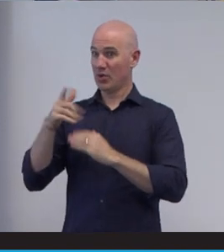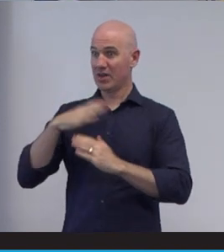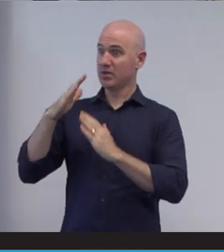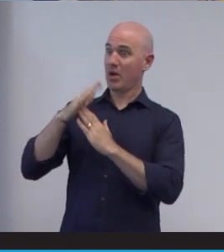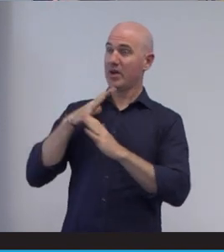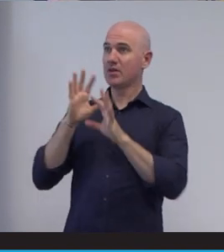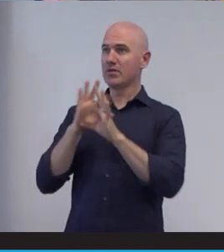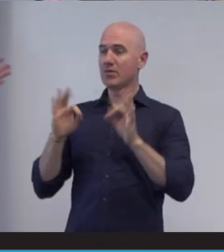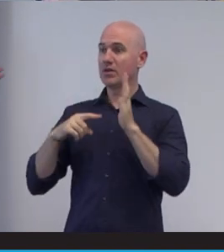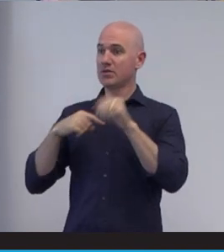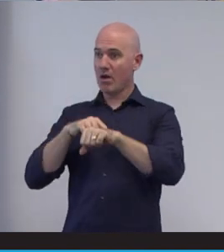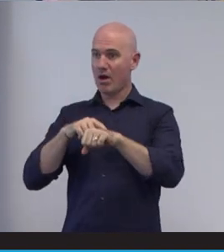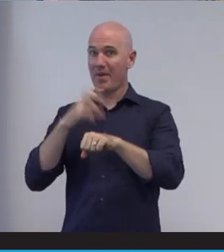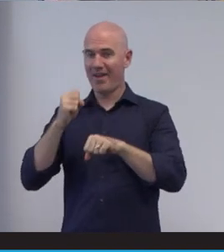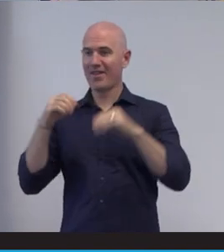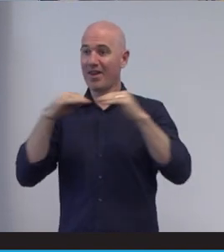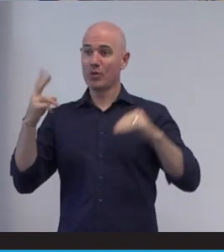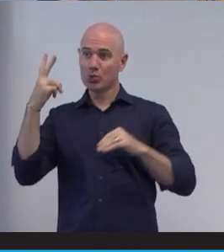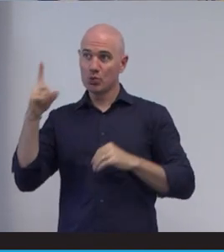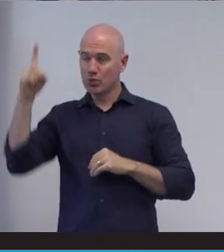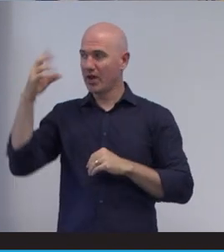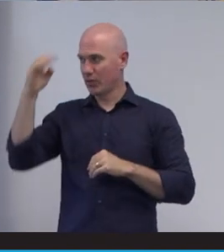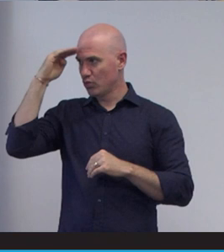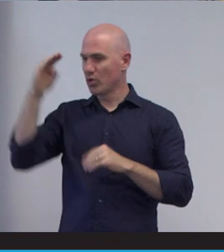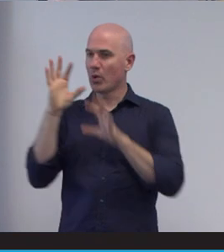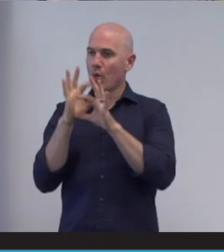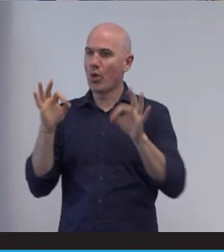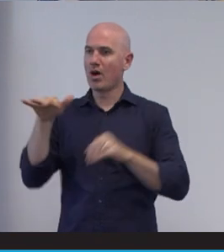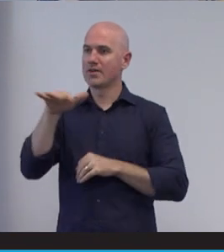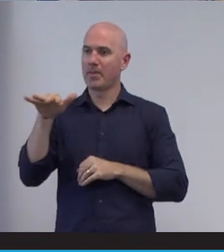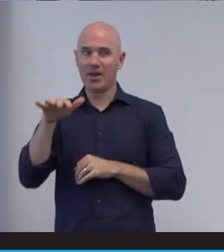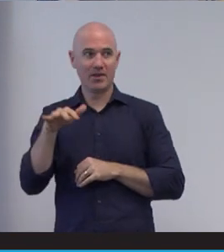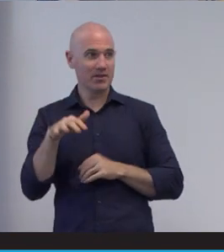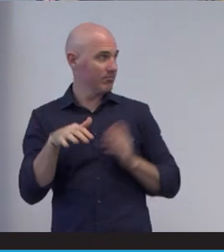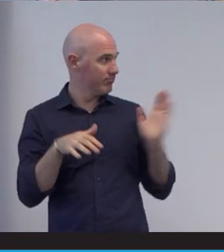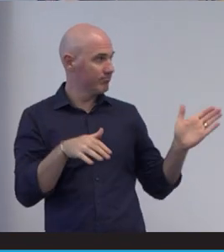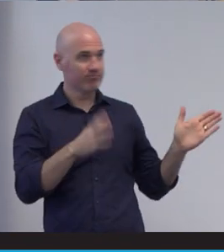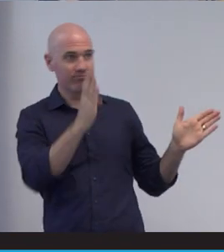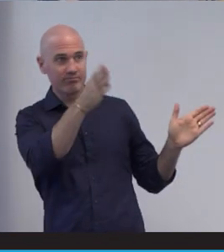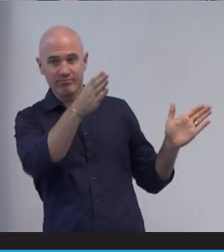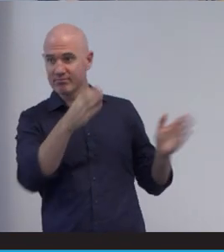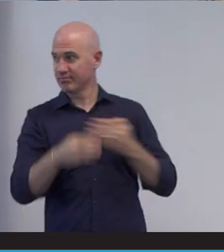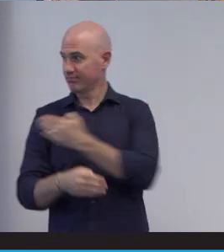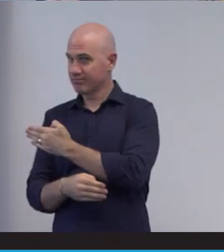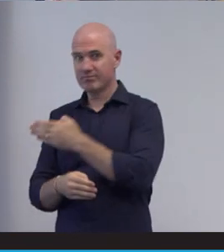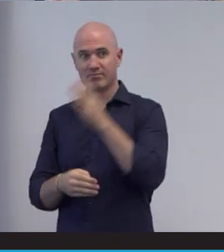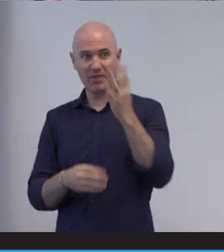CheckUP team. That's Mary over there, David with the camera, David here and Tenille up the back. So